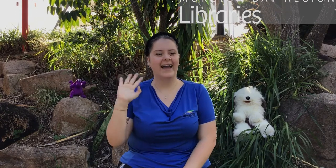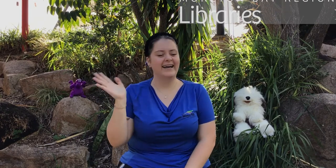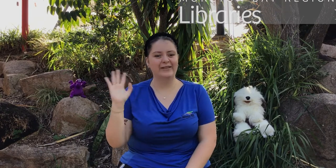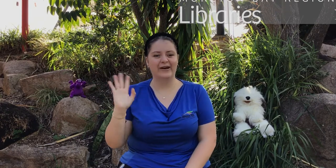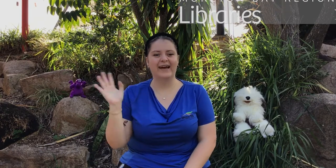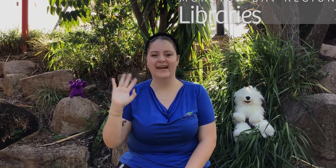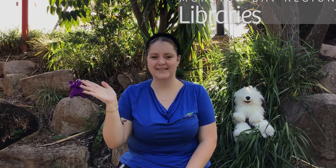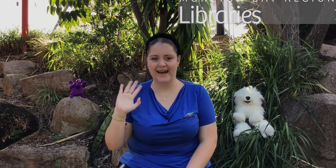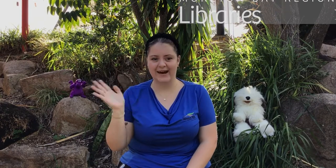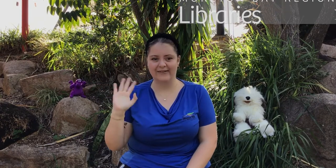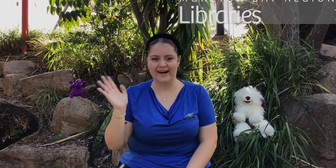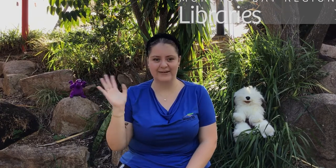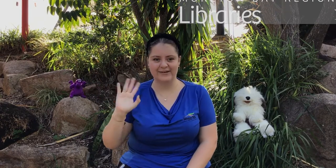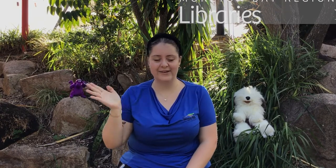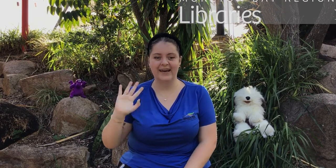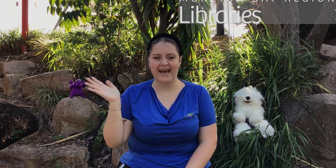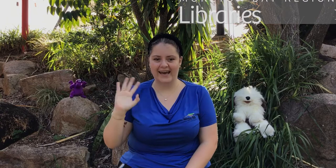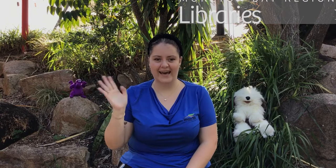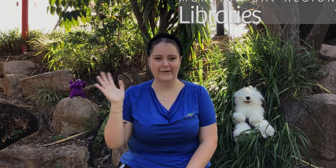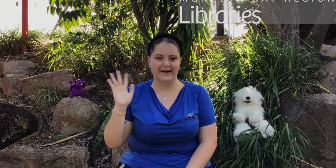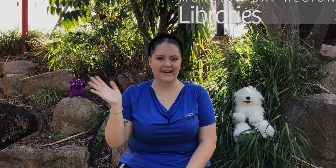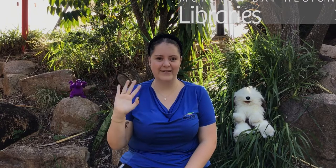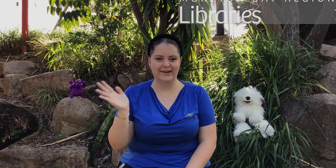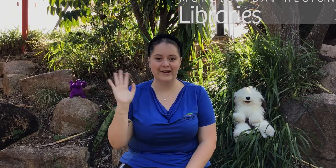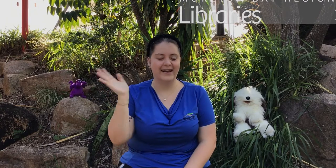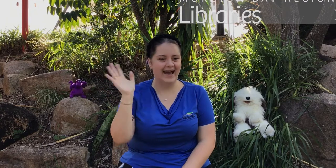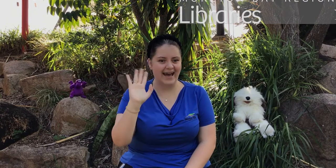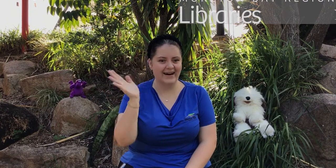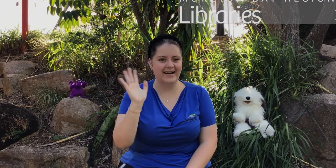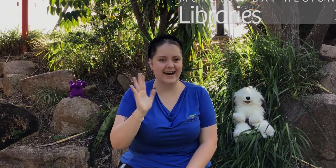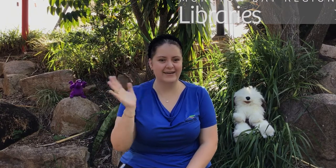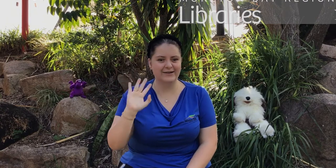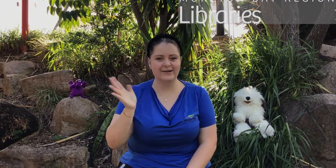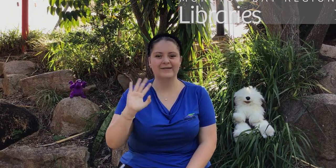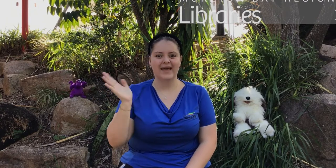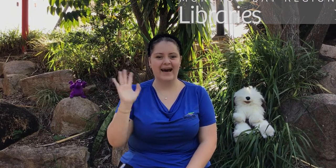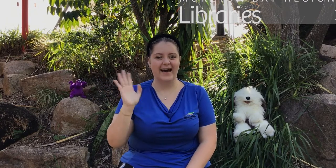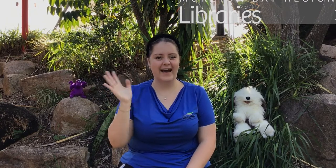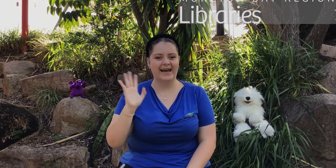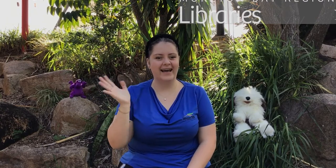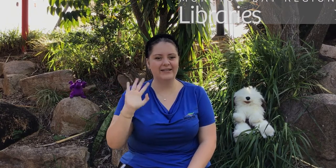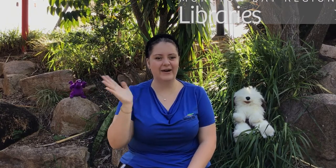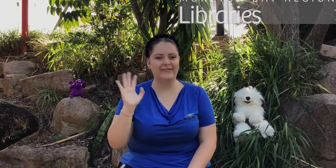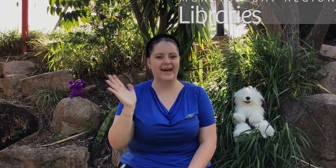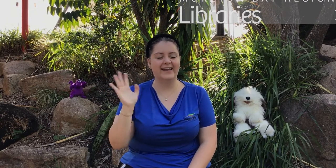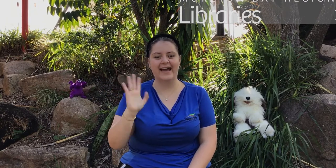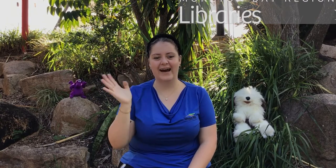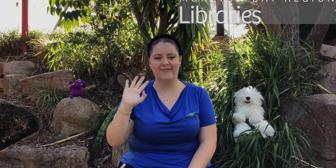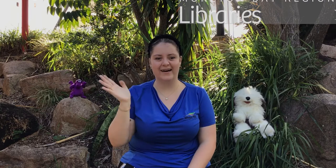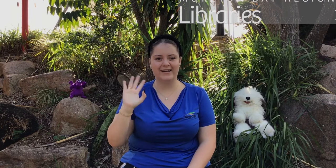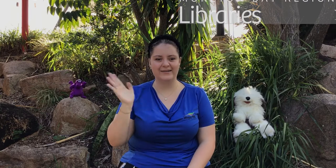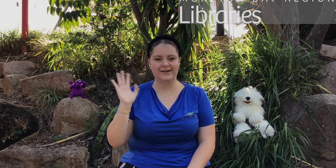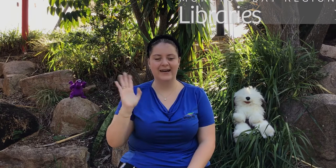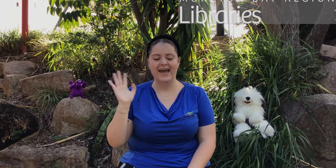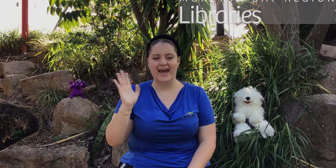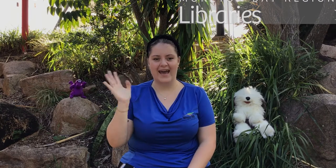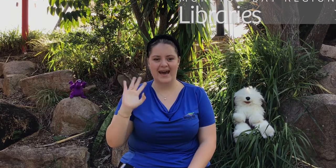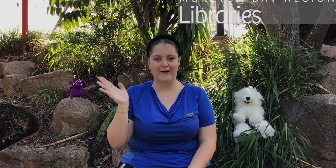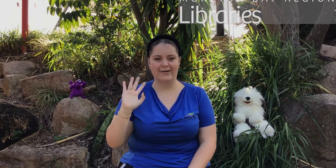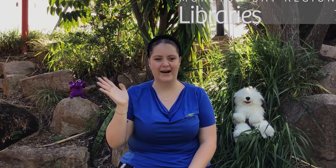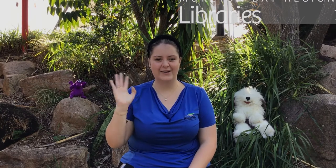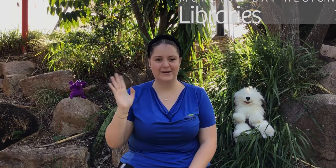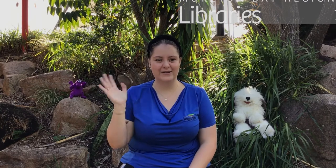hello and how are you? How are you? How are you? Hi, hello and how are you? How are you